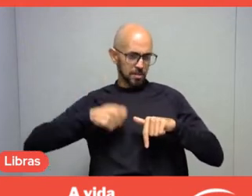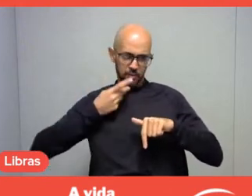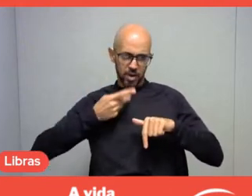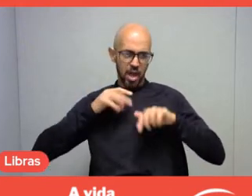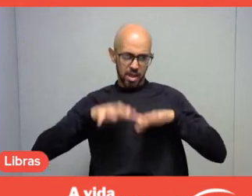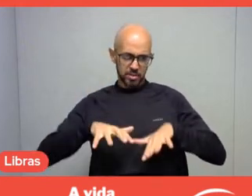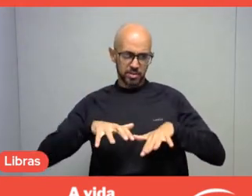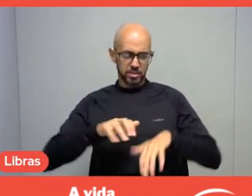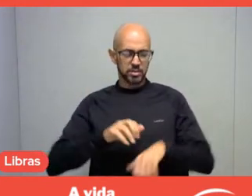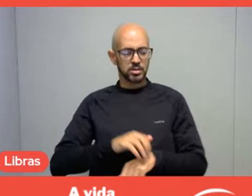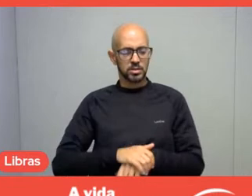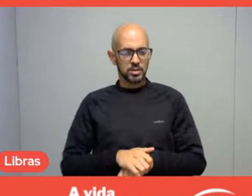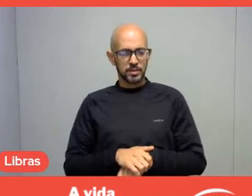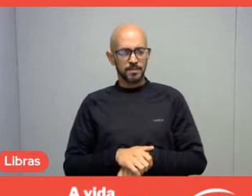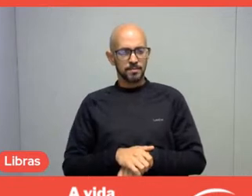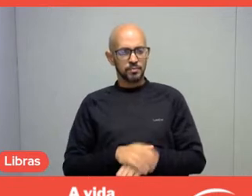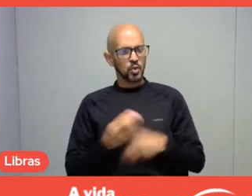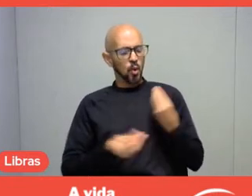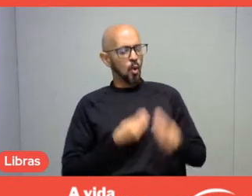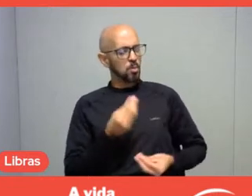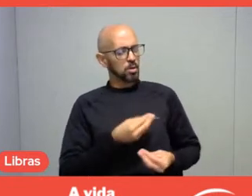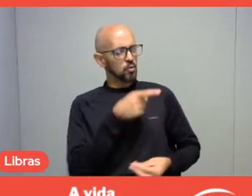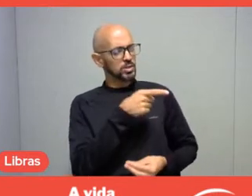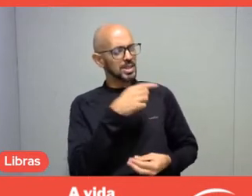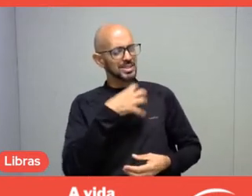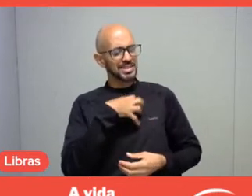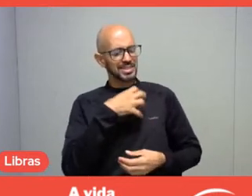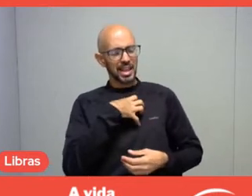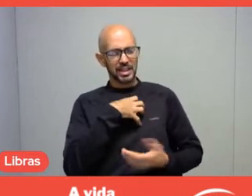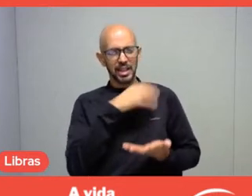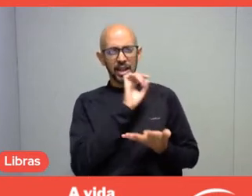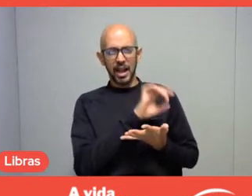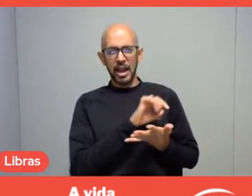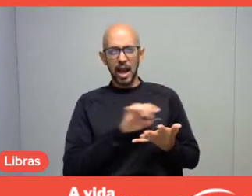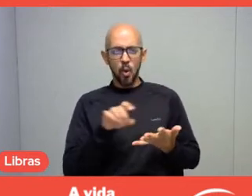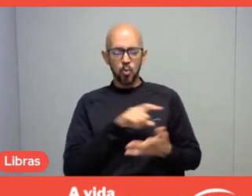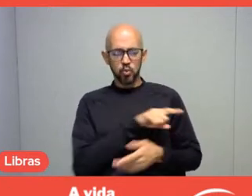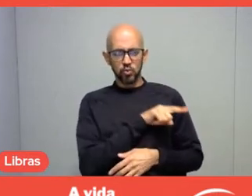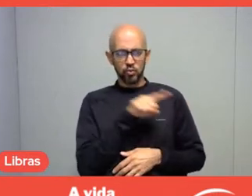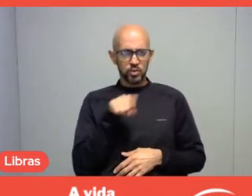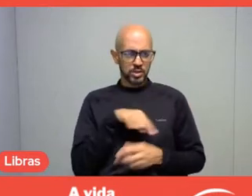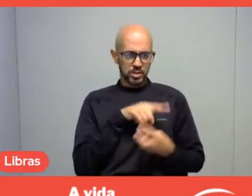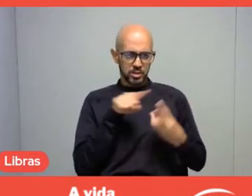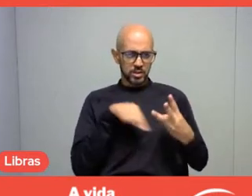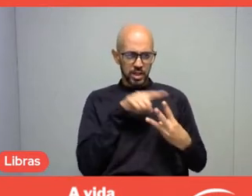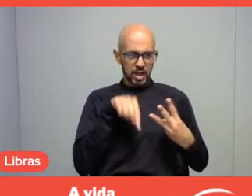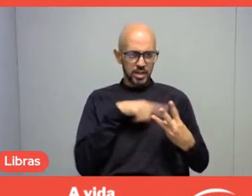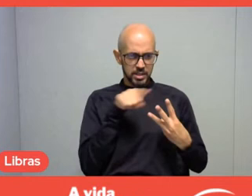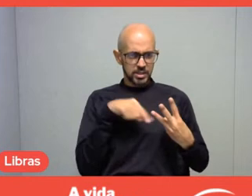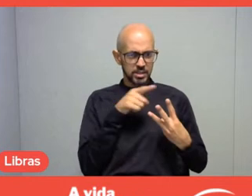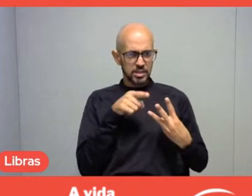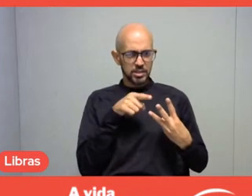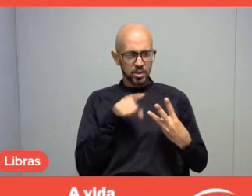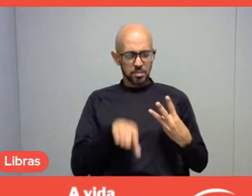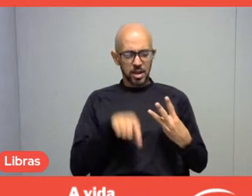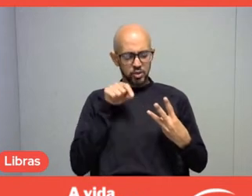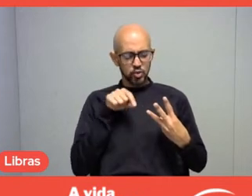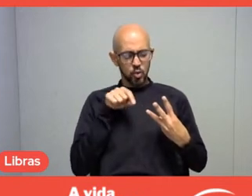How do you see yourselves in the face of preferences and choices, as leisure professionals,